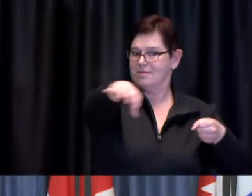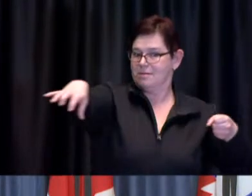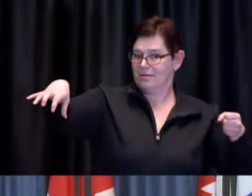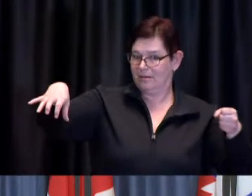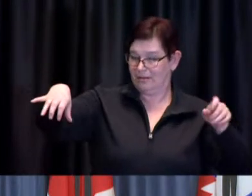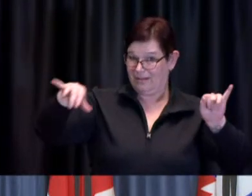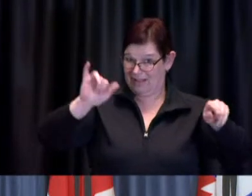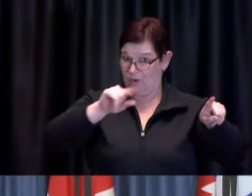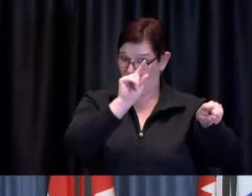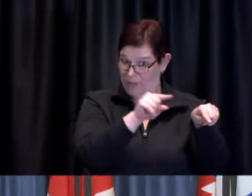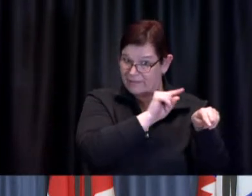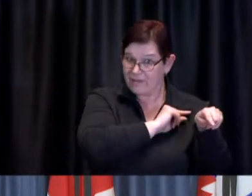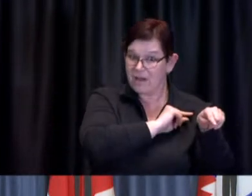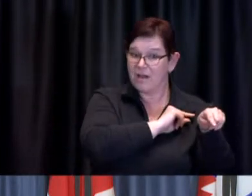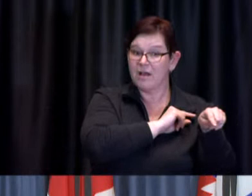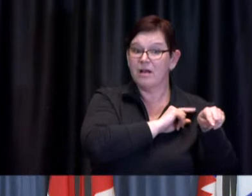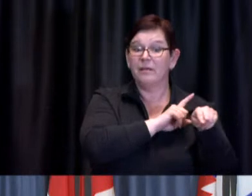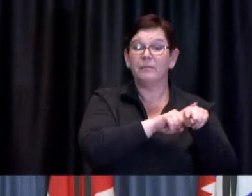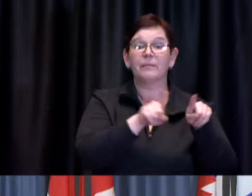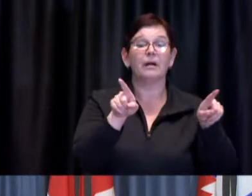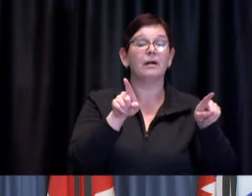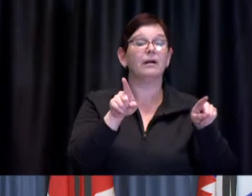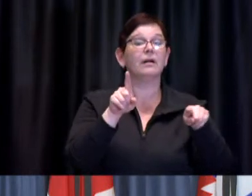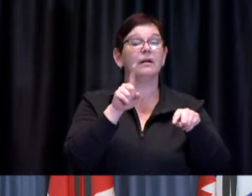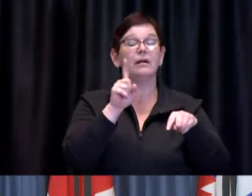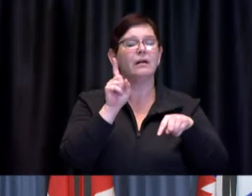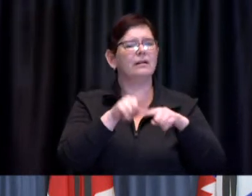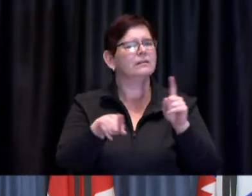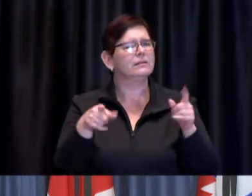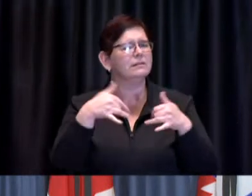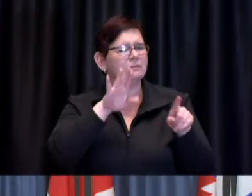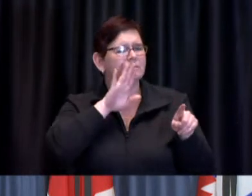but who can't as you say book an appointment to add a City clinic at this point is the issue that